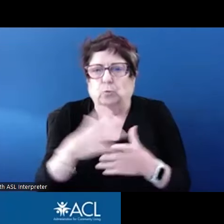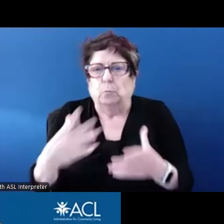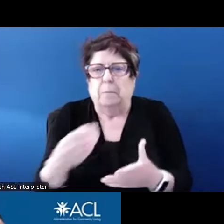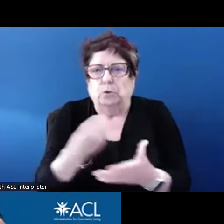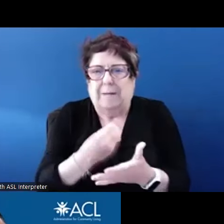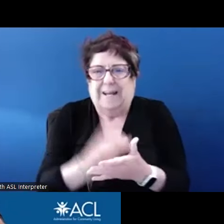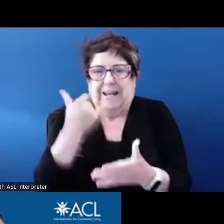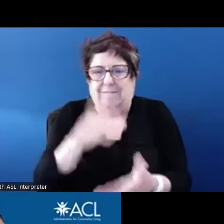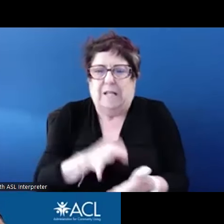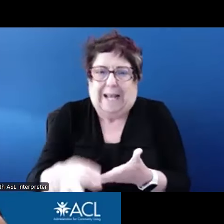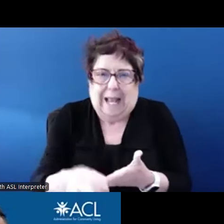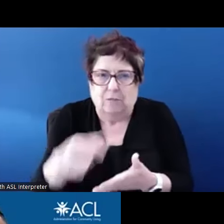There is a lot in that